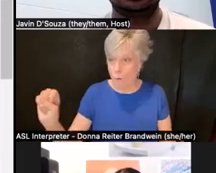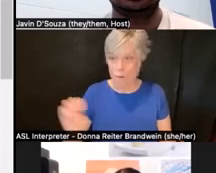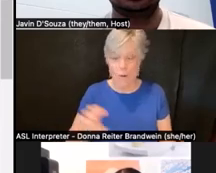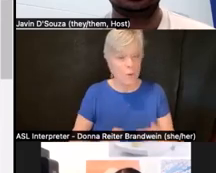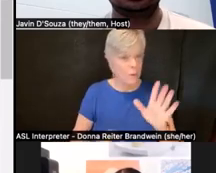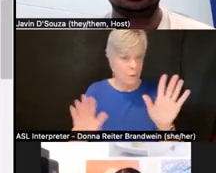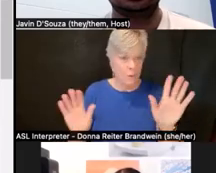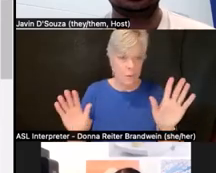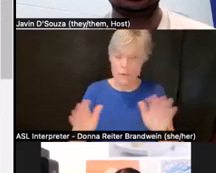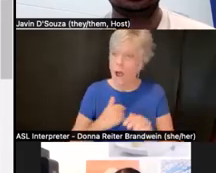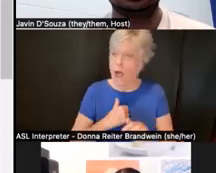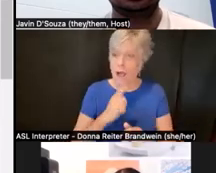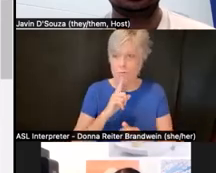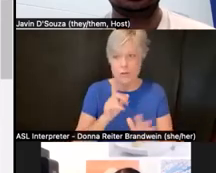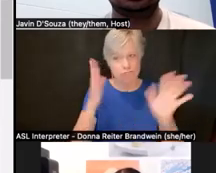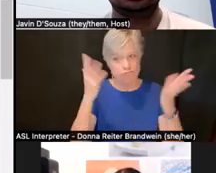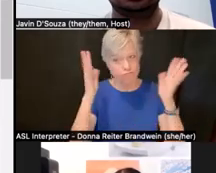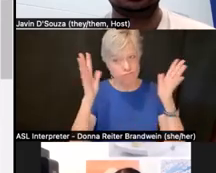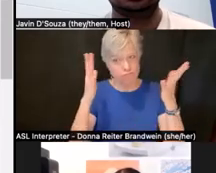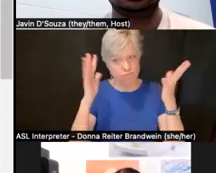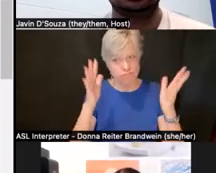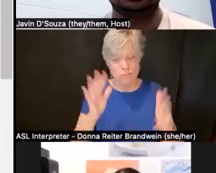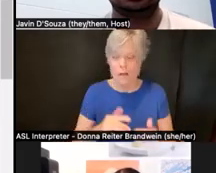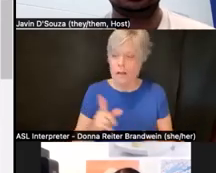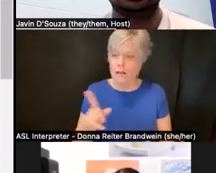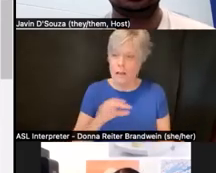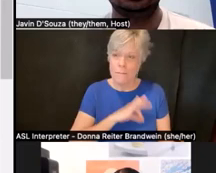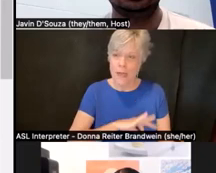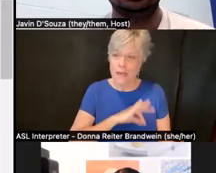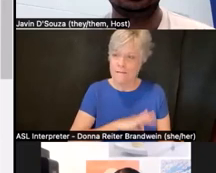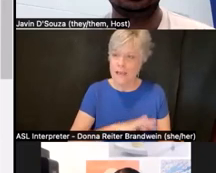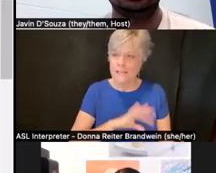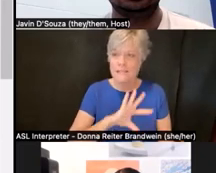the Disability Visibility Project and the Intersectionality Summit.